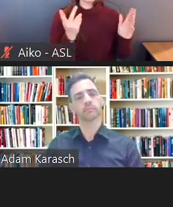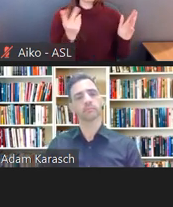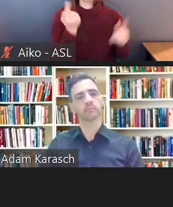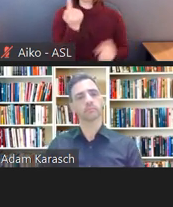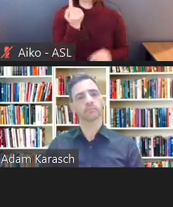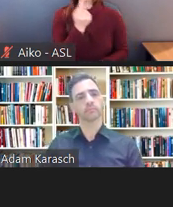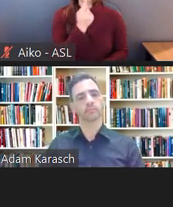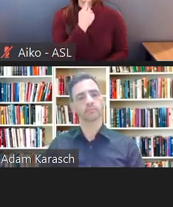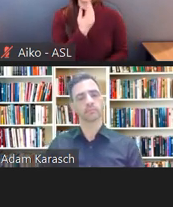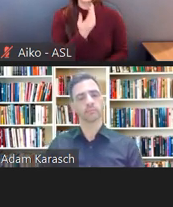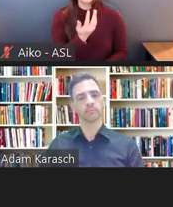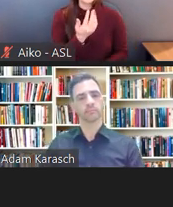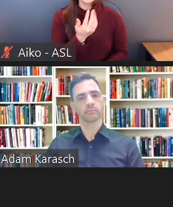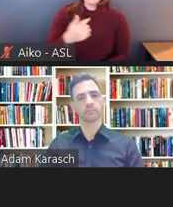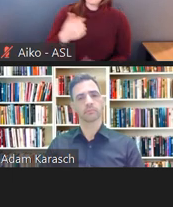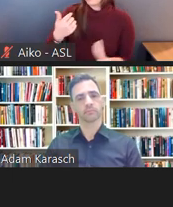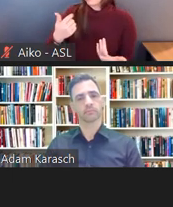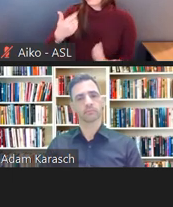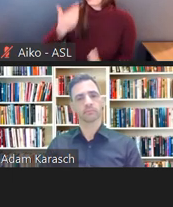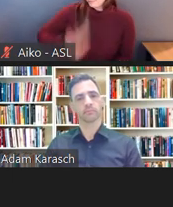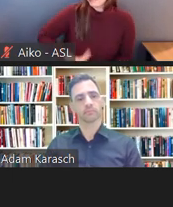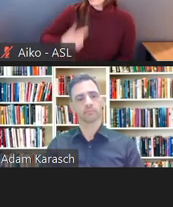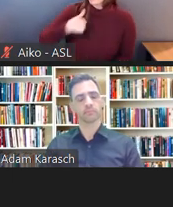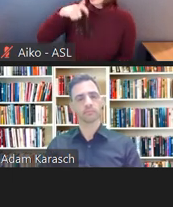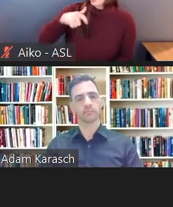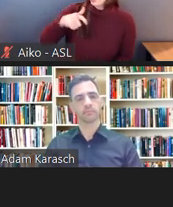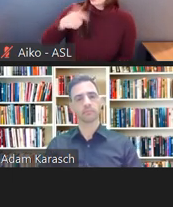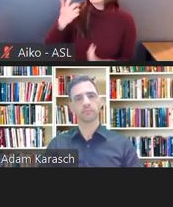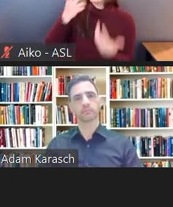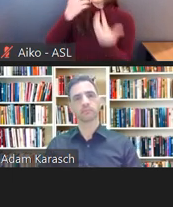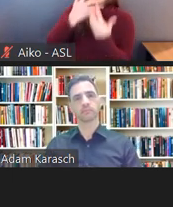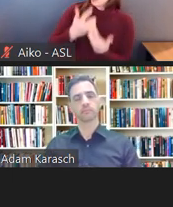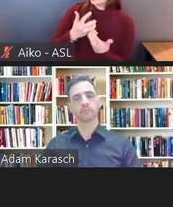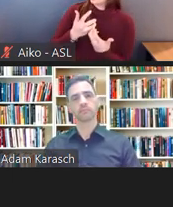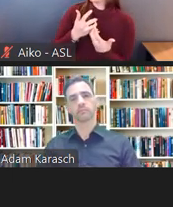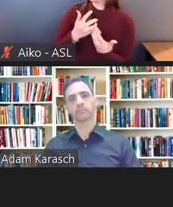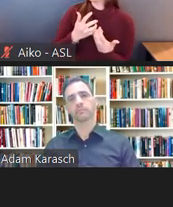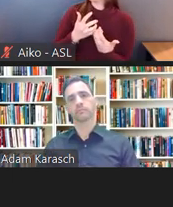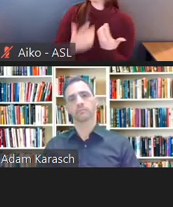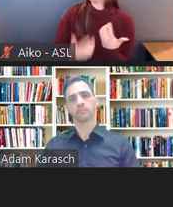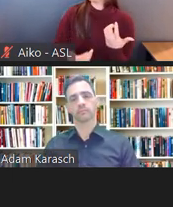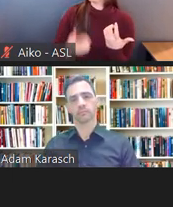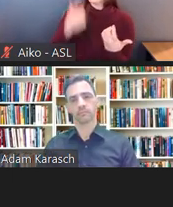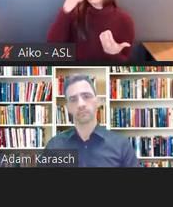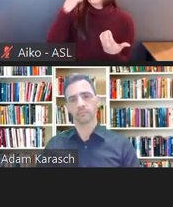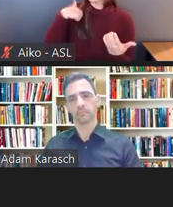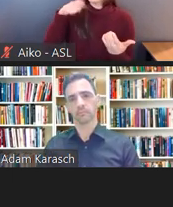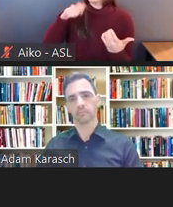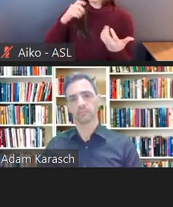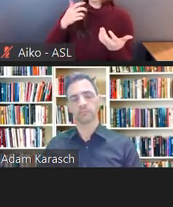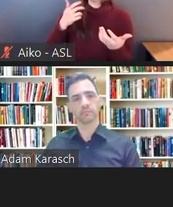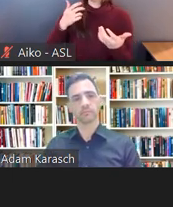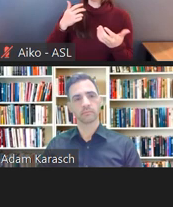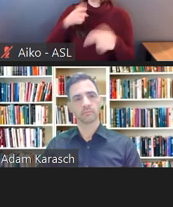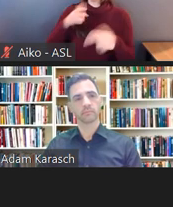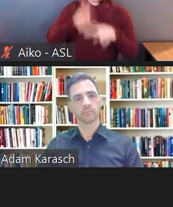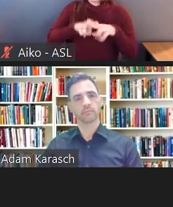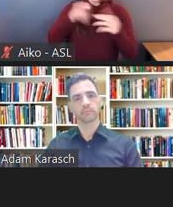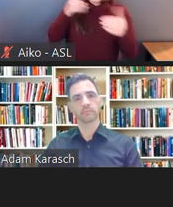I need an accommodation where I need to sit closer to the machine because I can't stand.